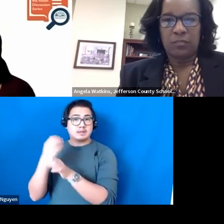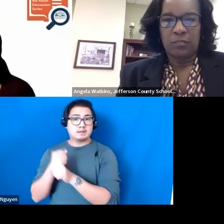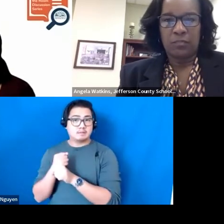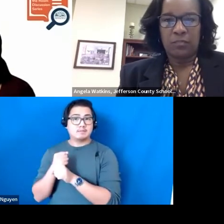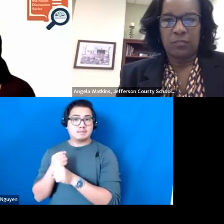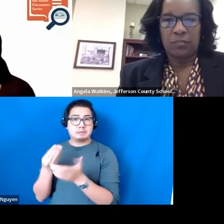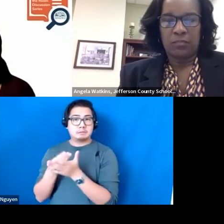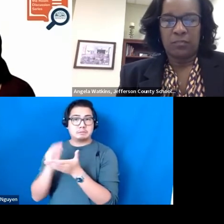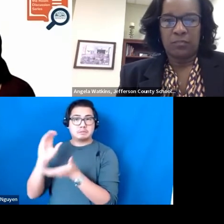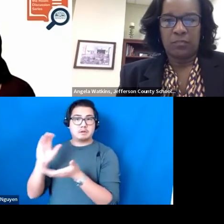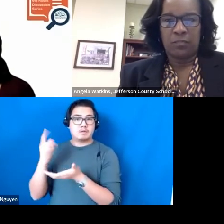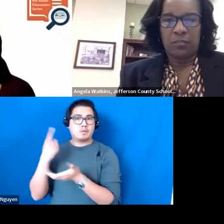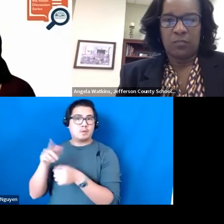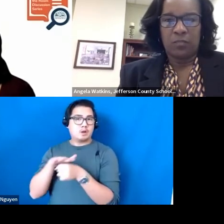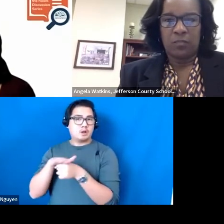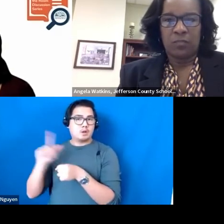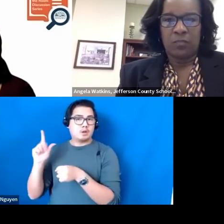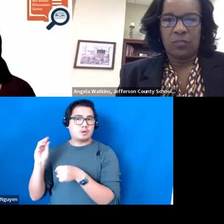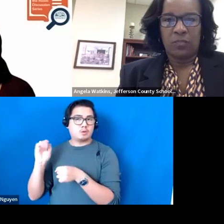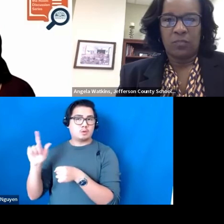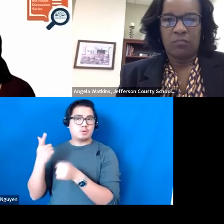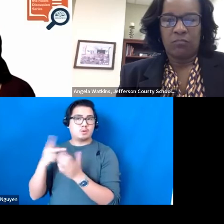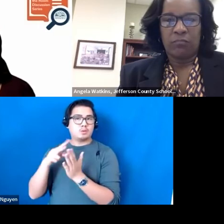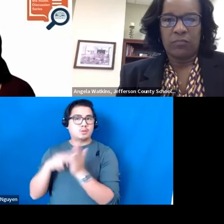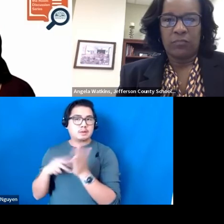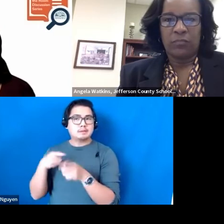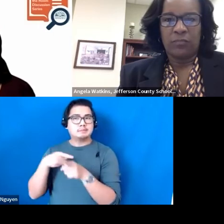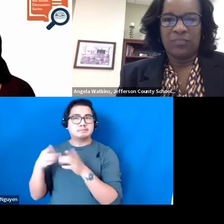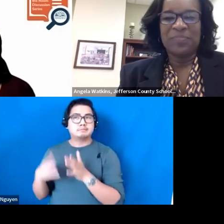for a local reading specialist and we are looking about 60 million